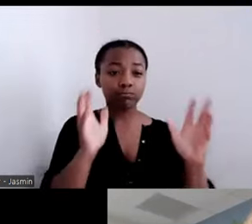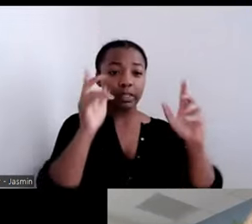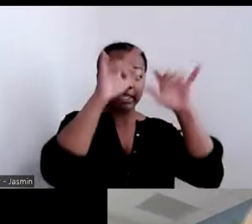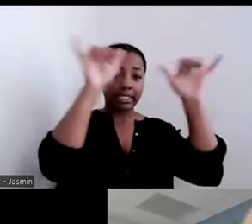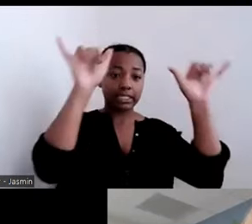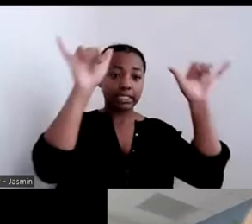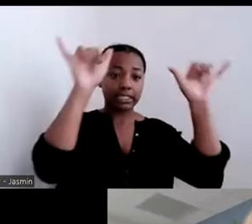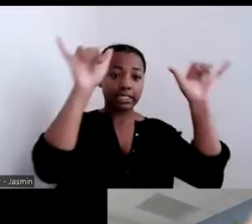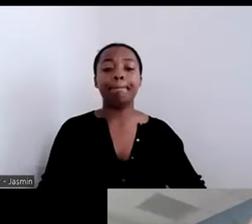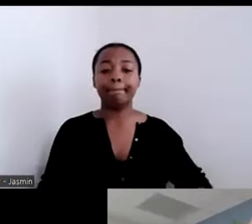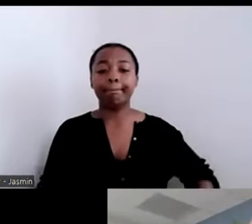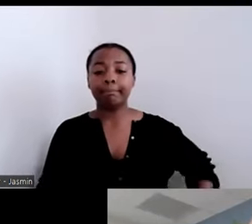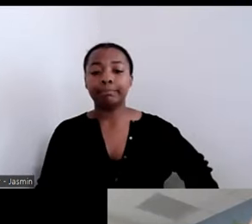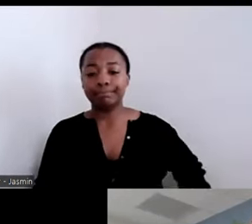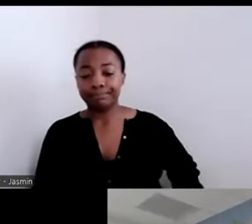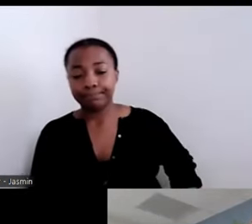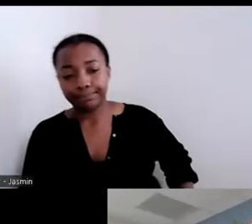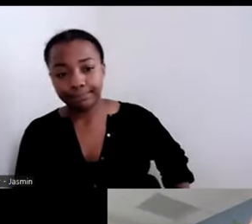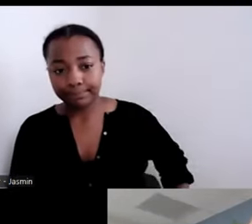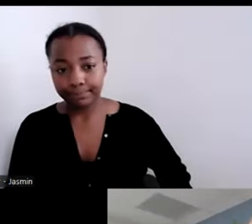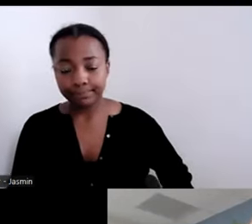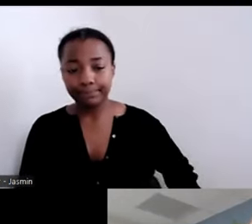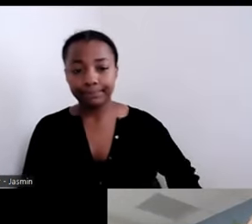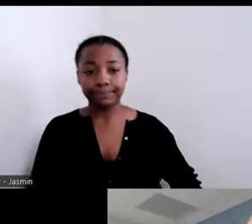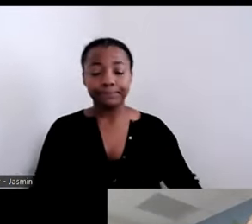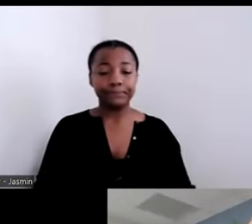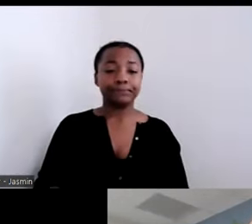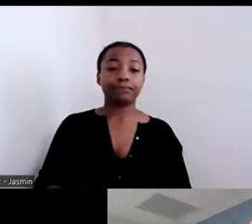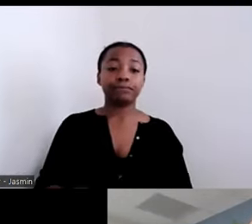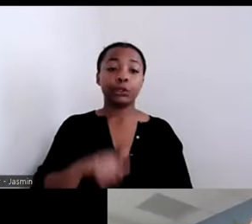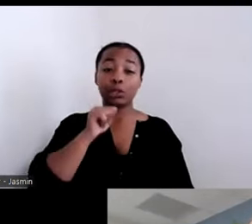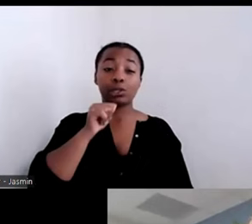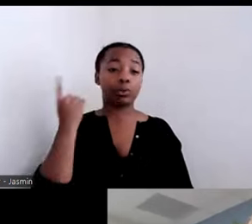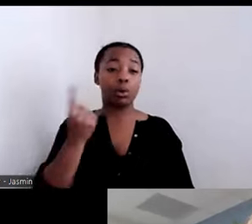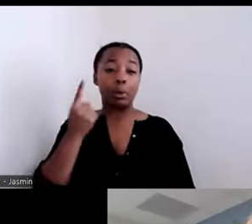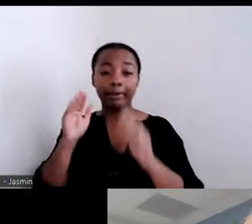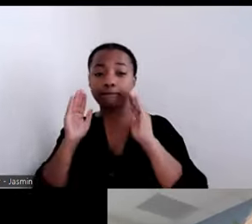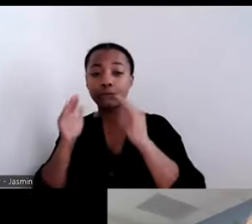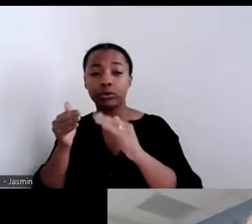Really thinking again beyond the typical healthcare delivery of what